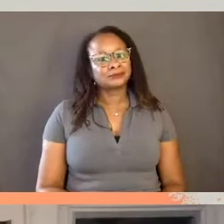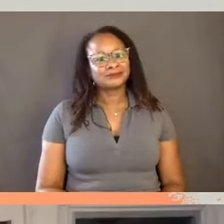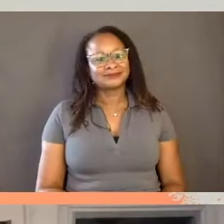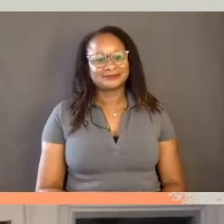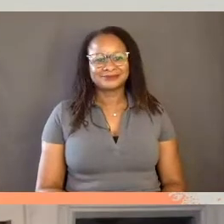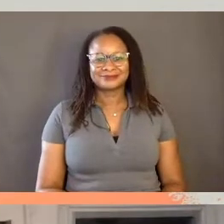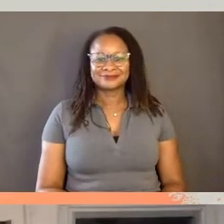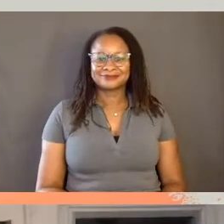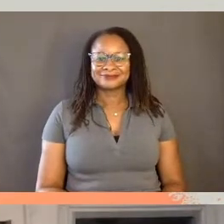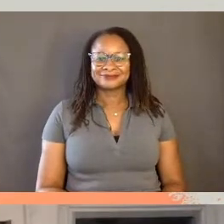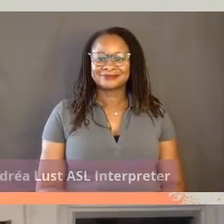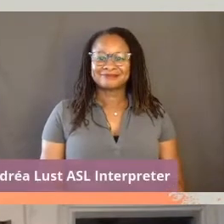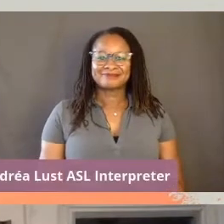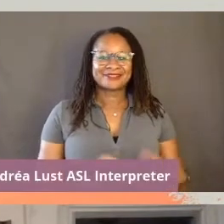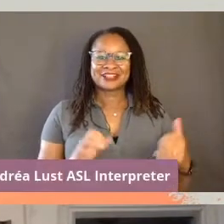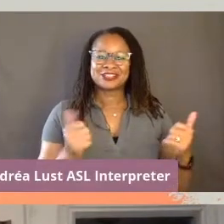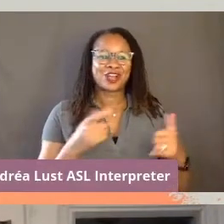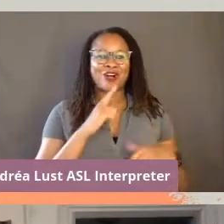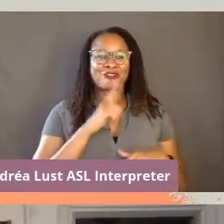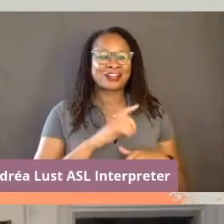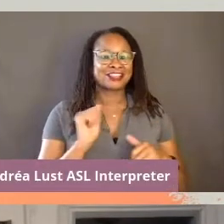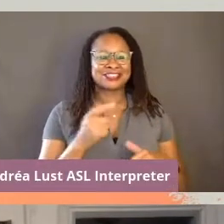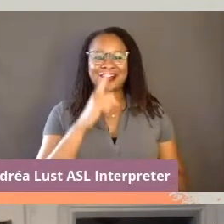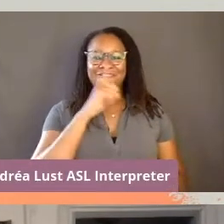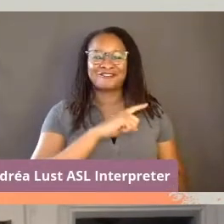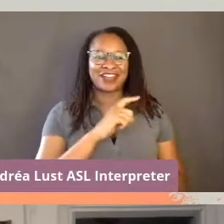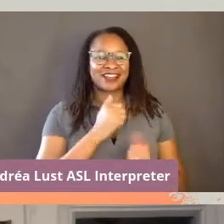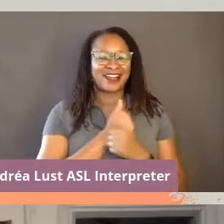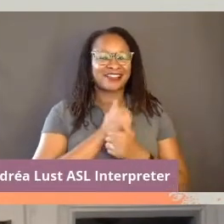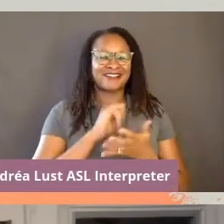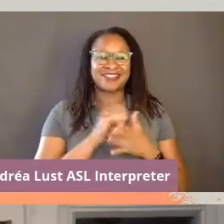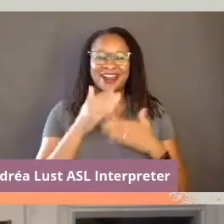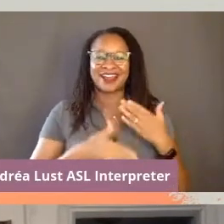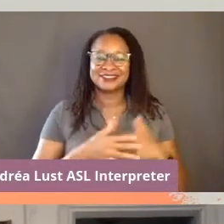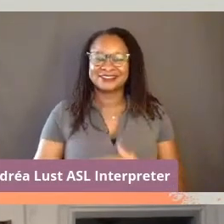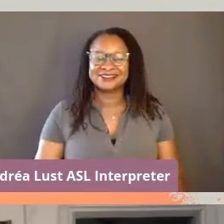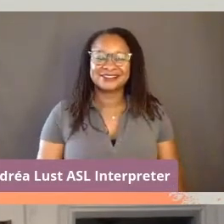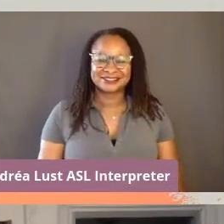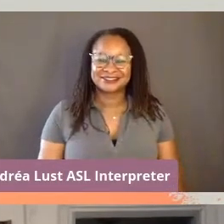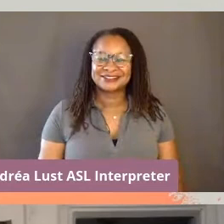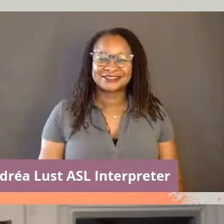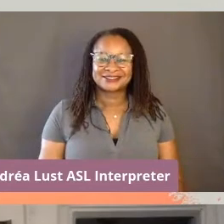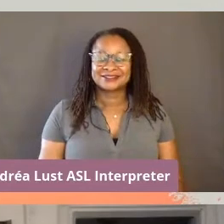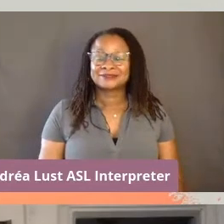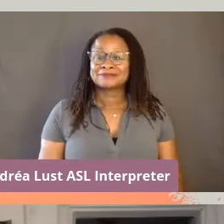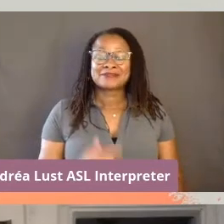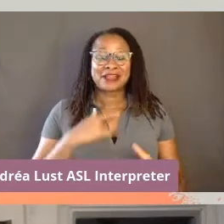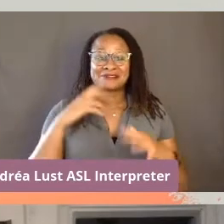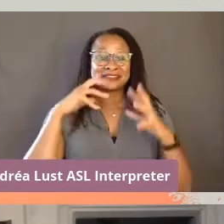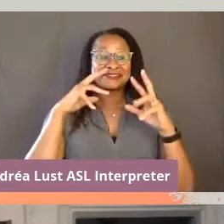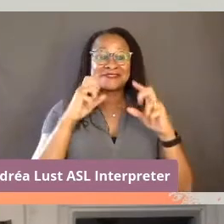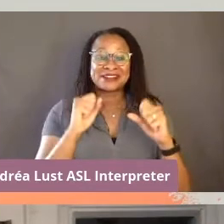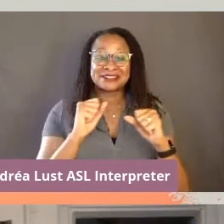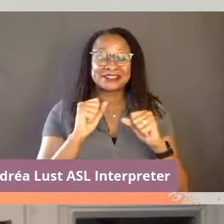This is all real, this is all fake. I love the ending. So I was fascinated by Framing Agnes,